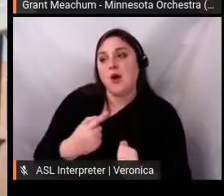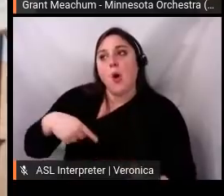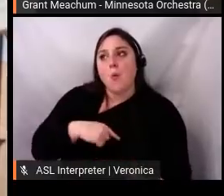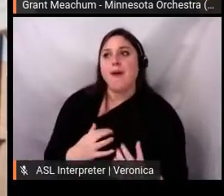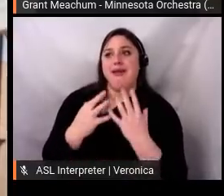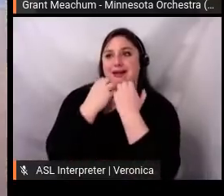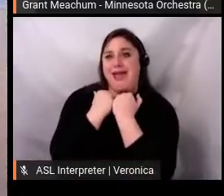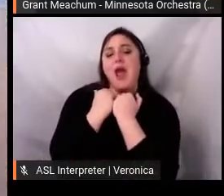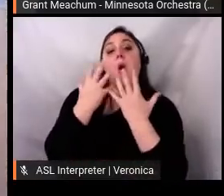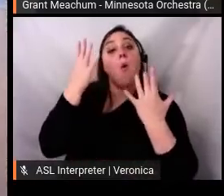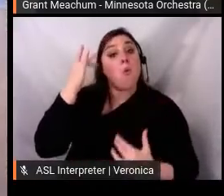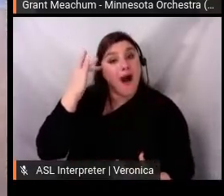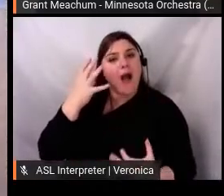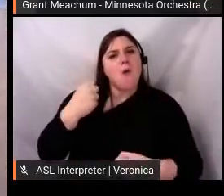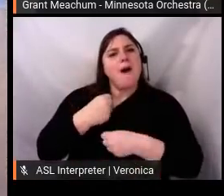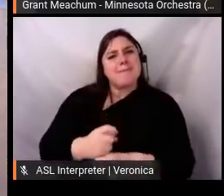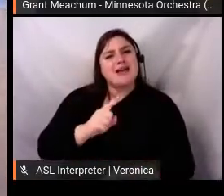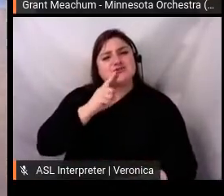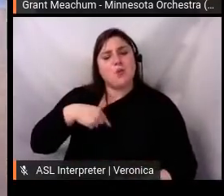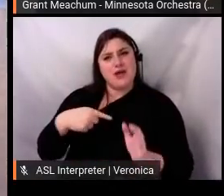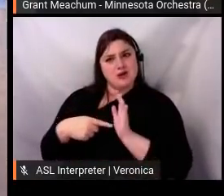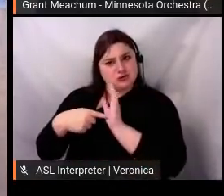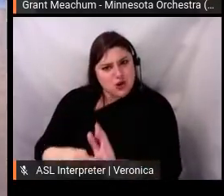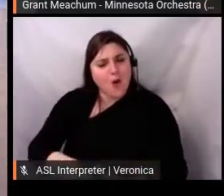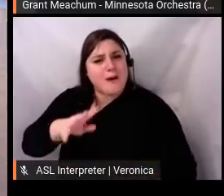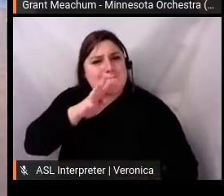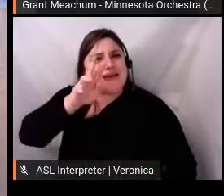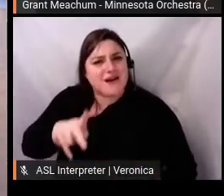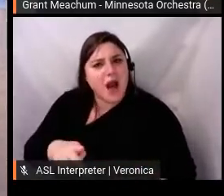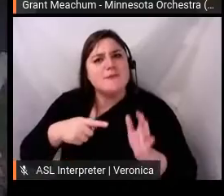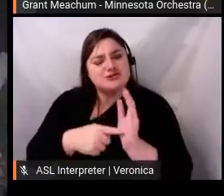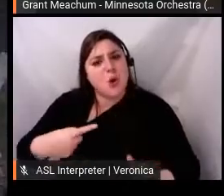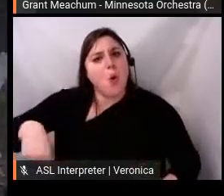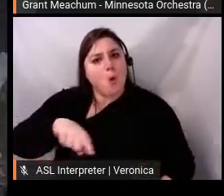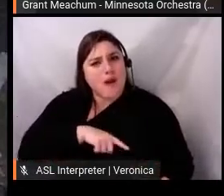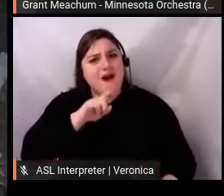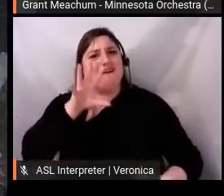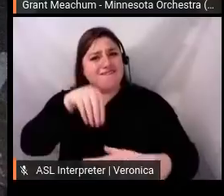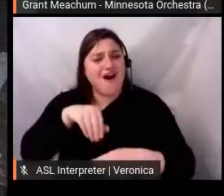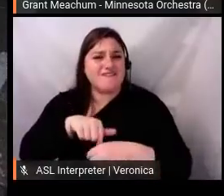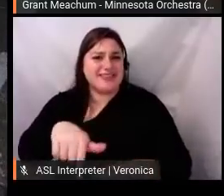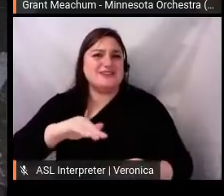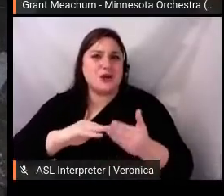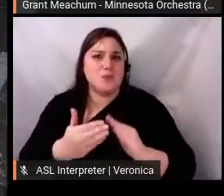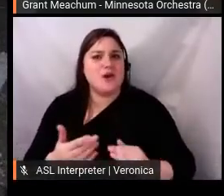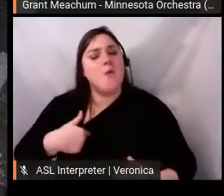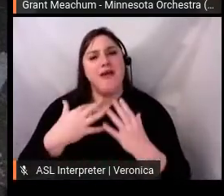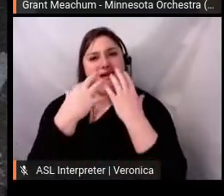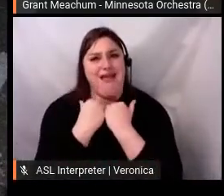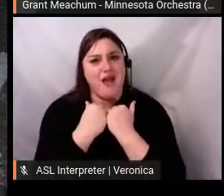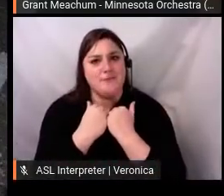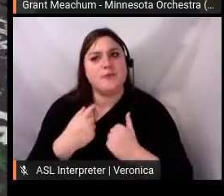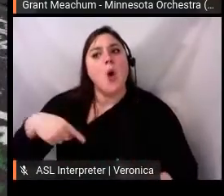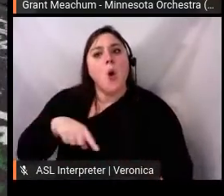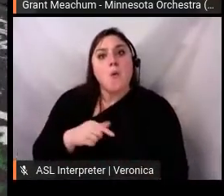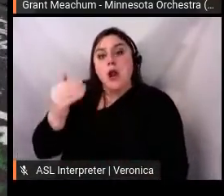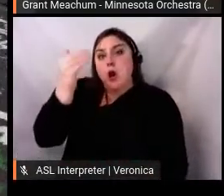this community and share in the collective grief, while still recognizing there's a lot of challenging work ahead for us and our industry to